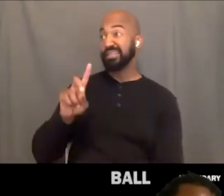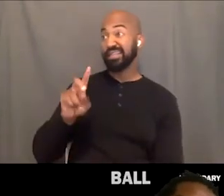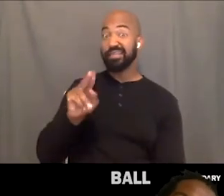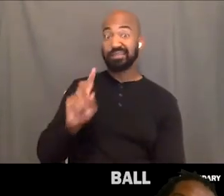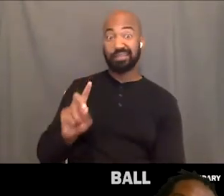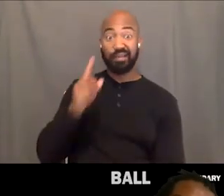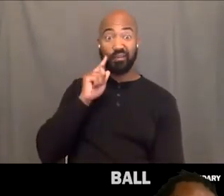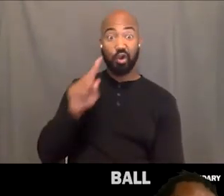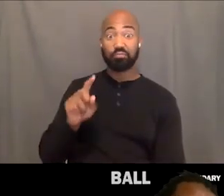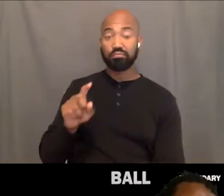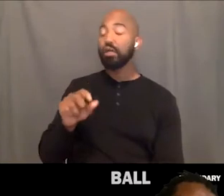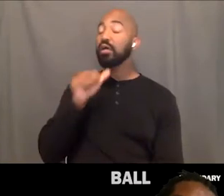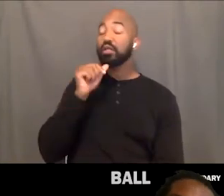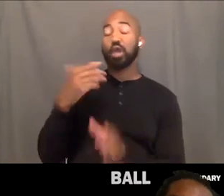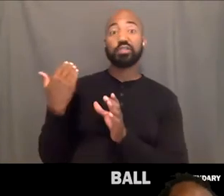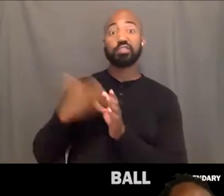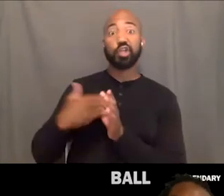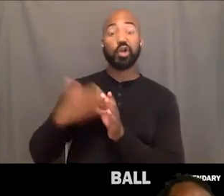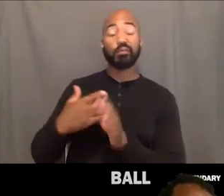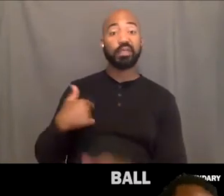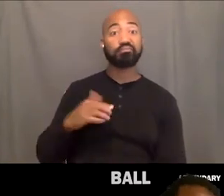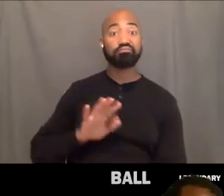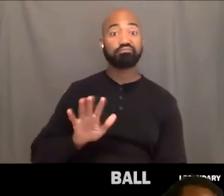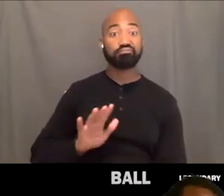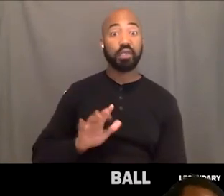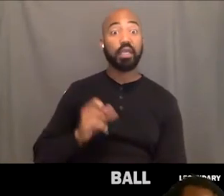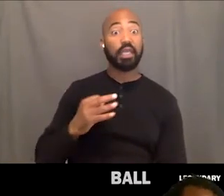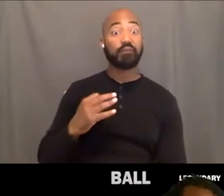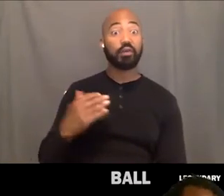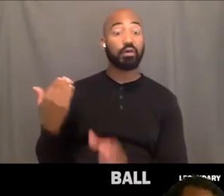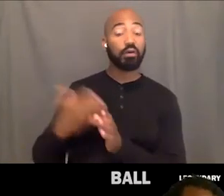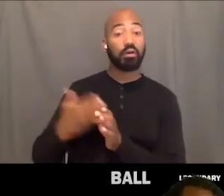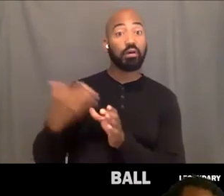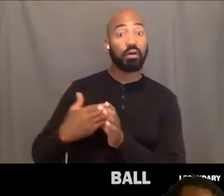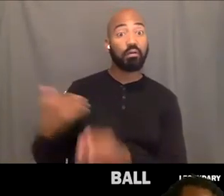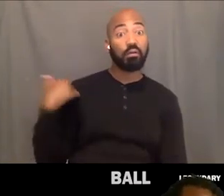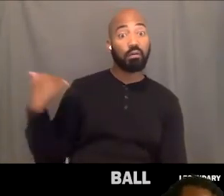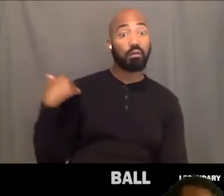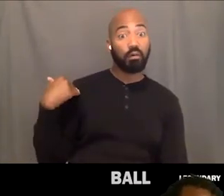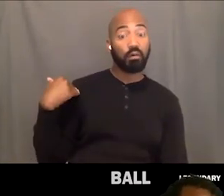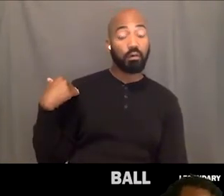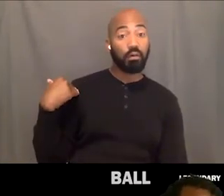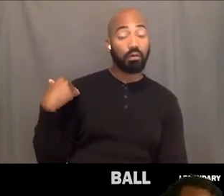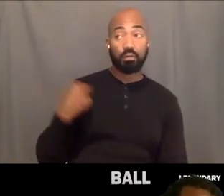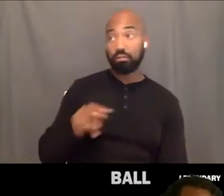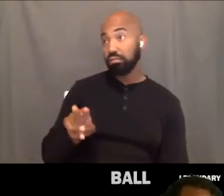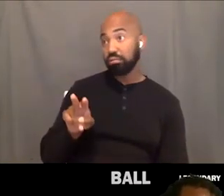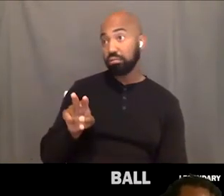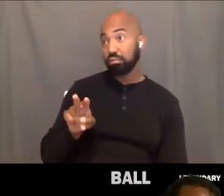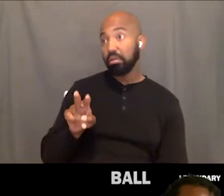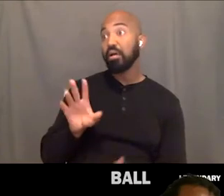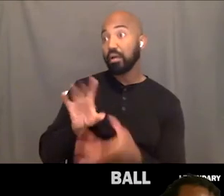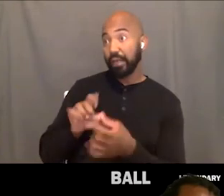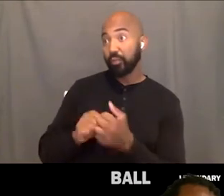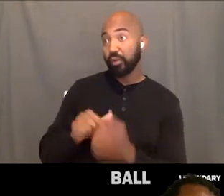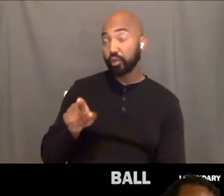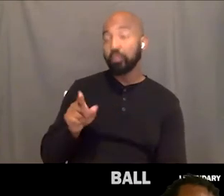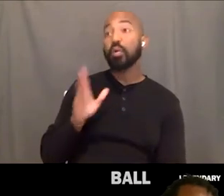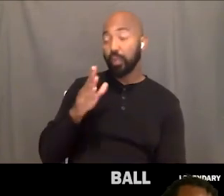Do not disturb. If you disturb me and you get through, we gon' have a problem. It better be life threatening.